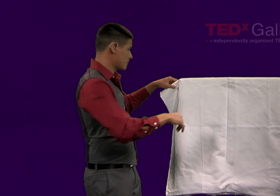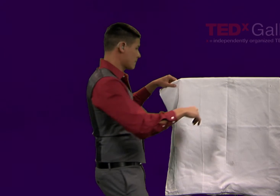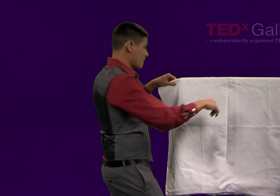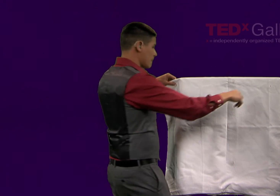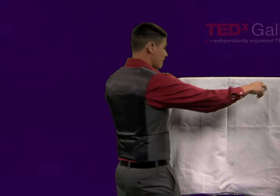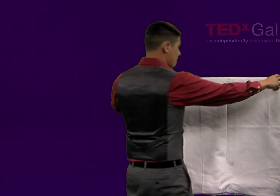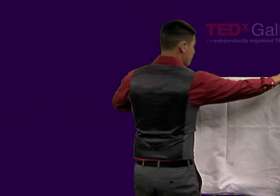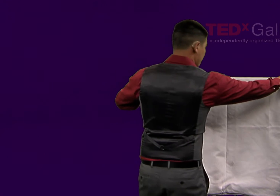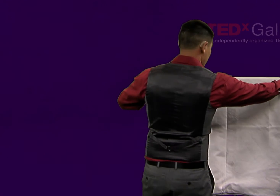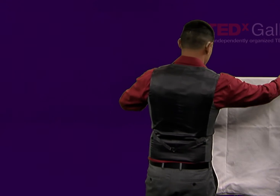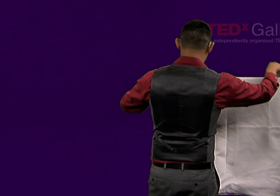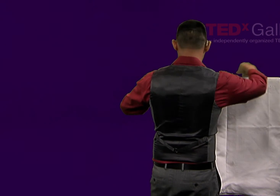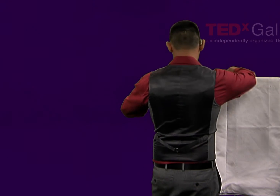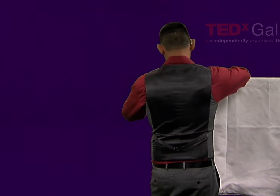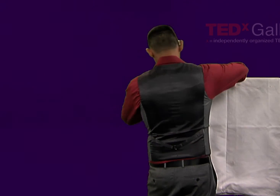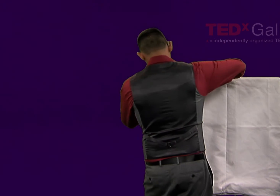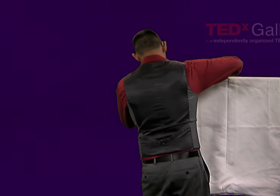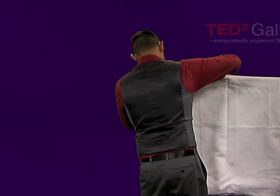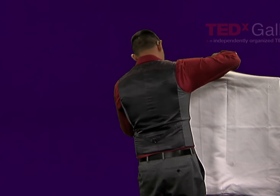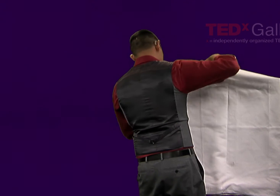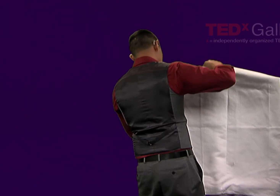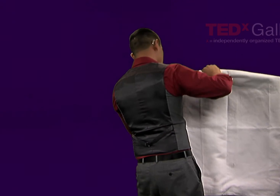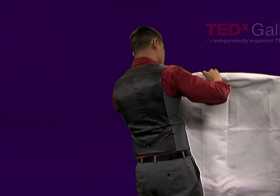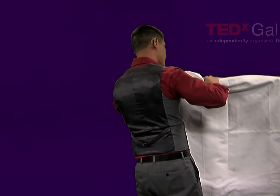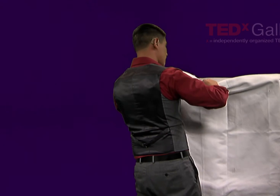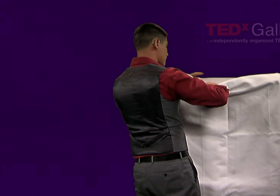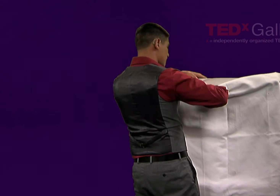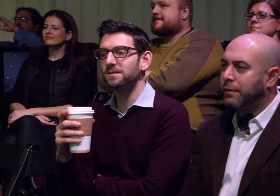they could use a QR code such as the one I'm about to show you.